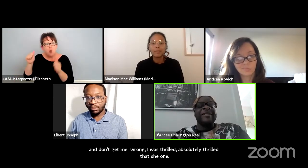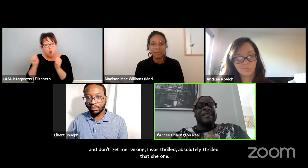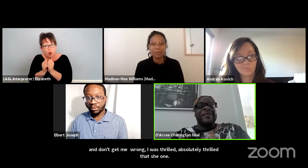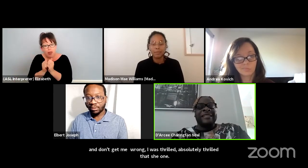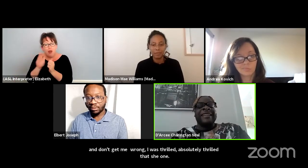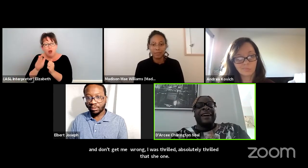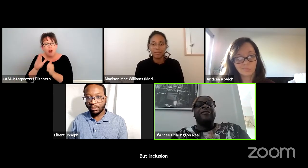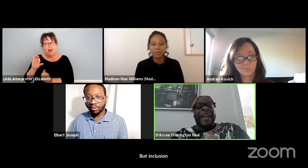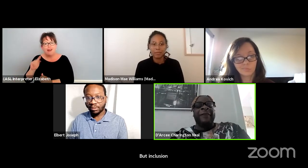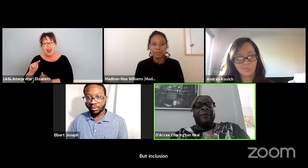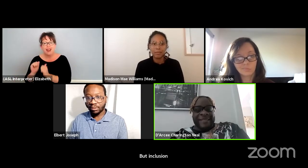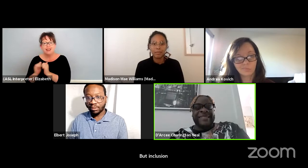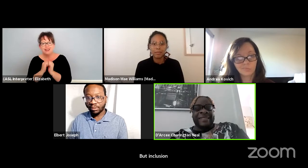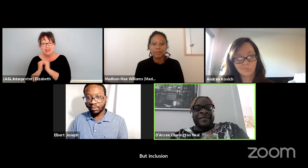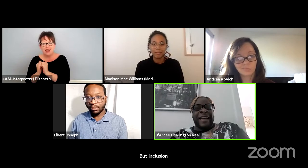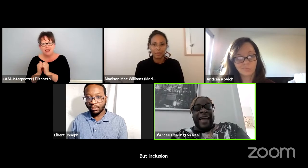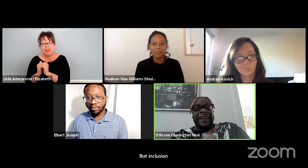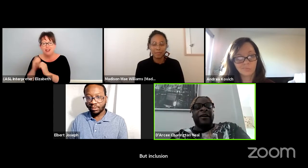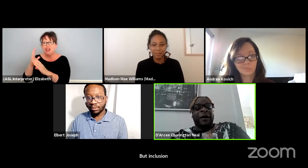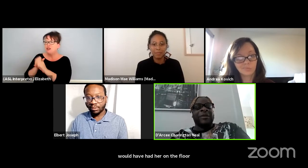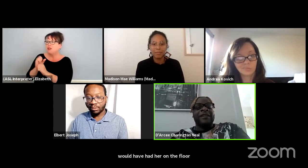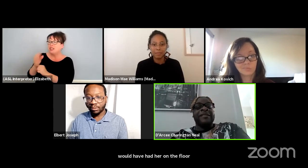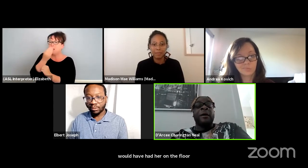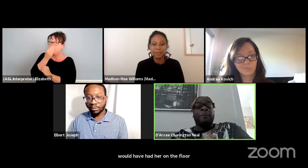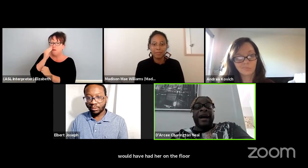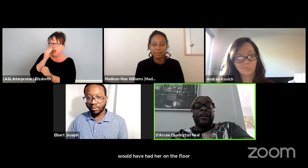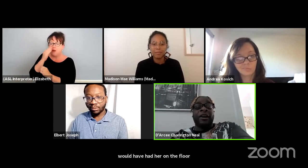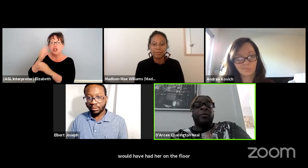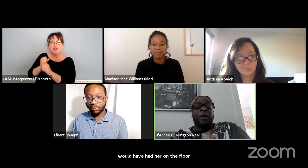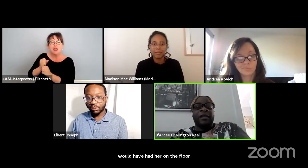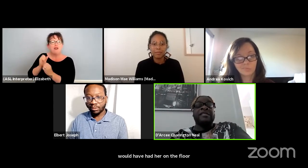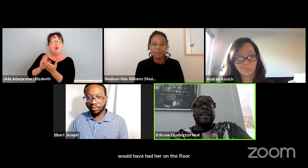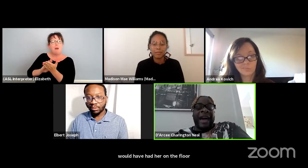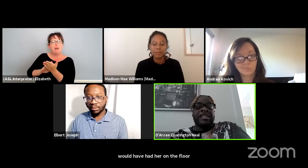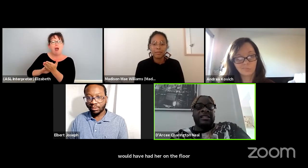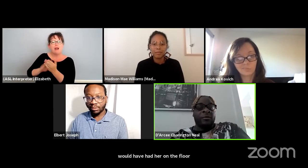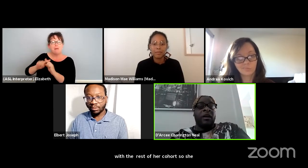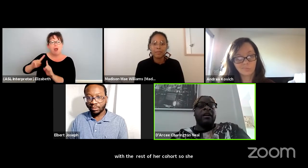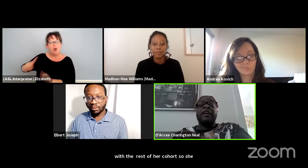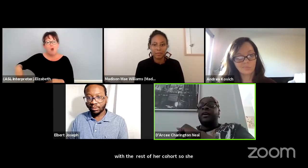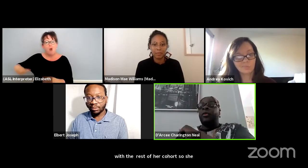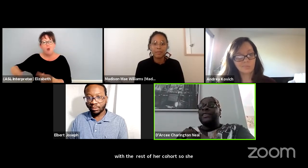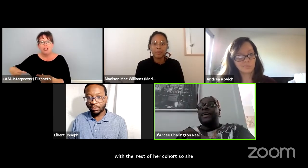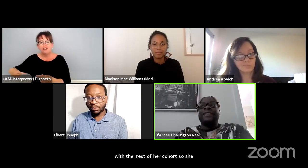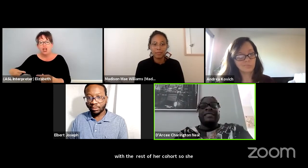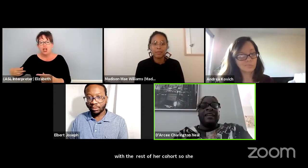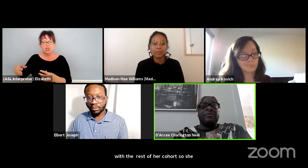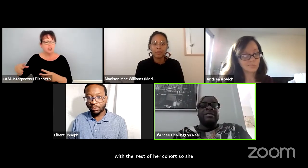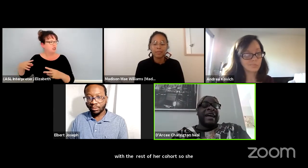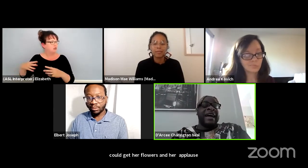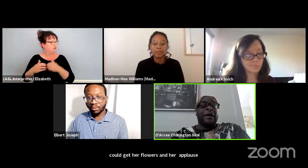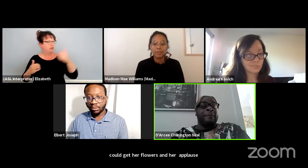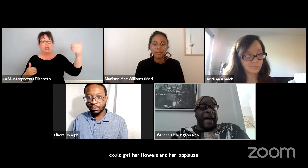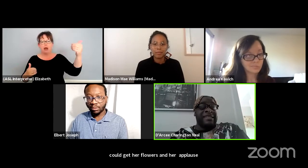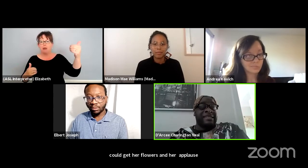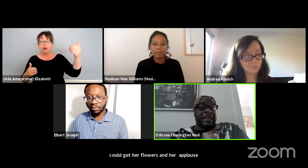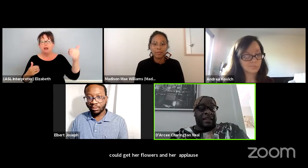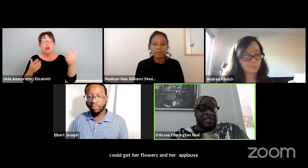So she could get her flowers and her applause by her coworkers, as she won what they did was they had her backstage